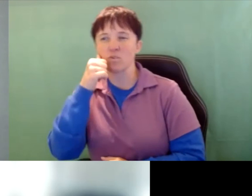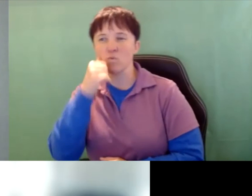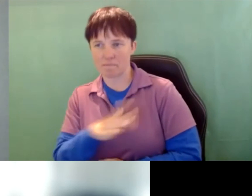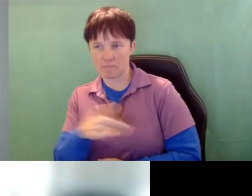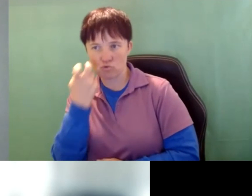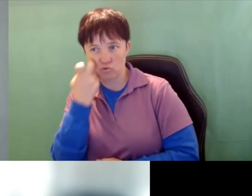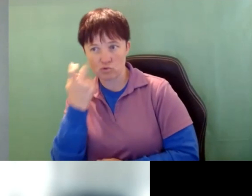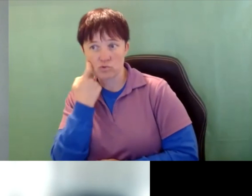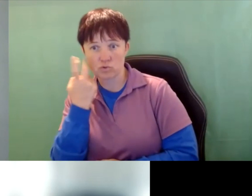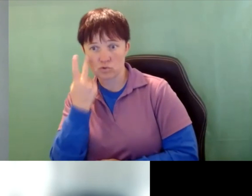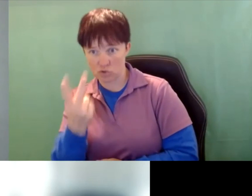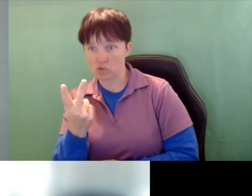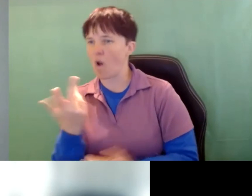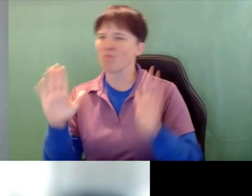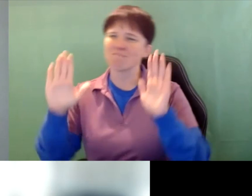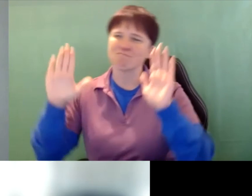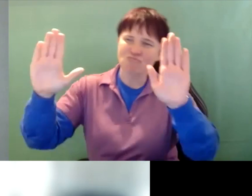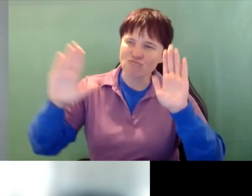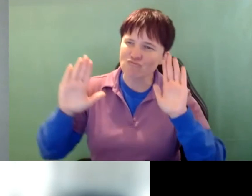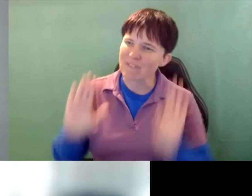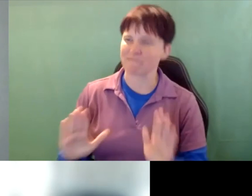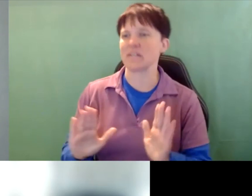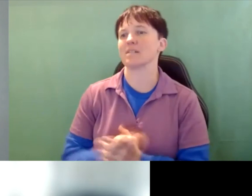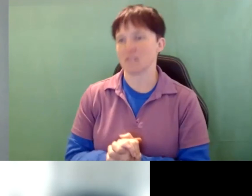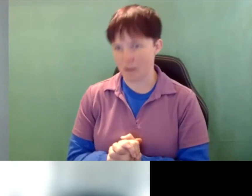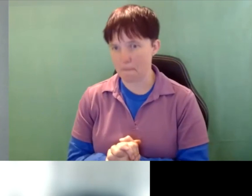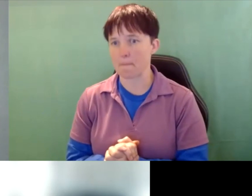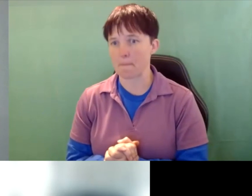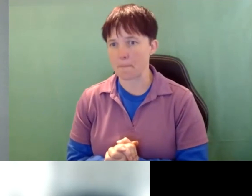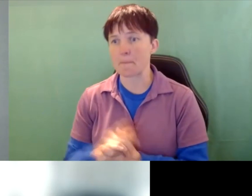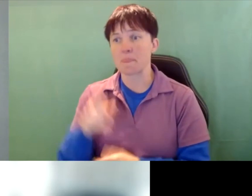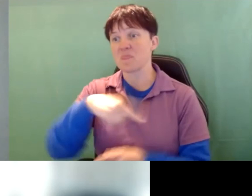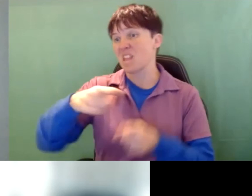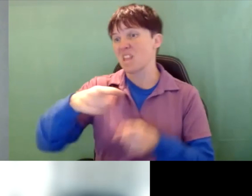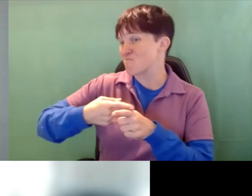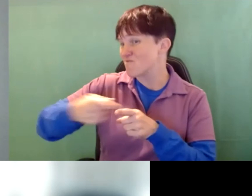They're tremendous they're terrific and they are professional people, and they care about